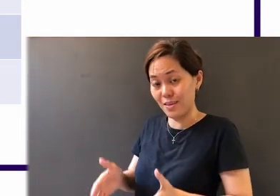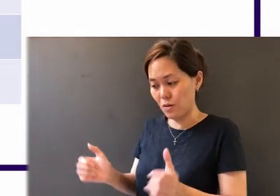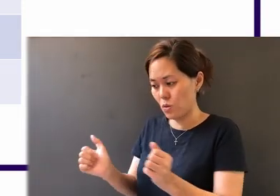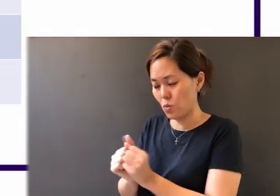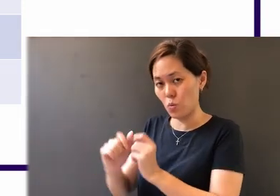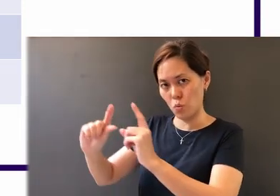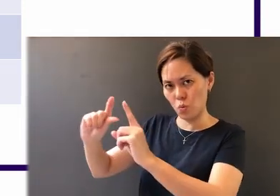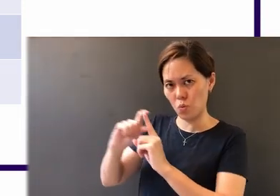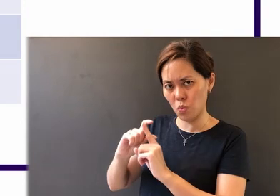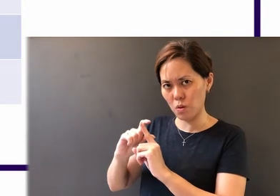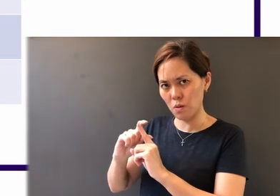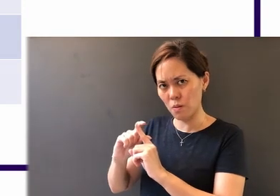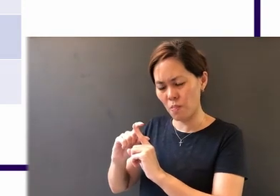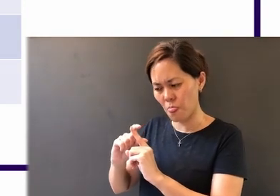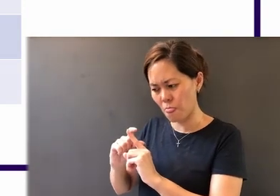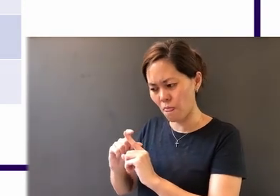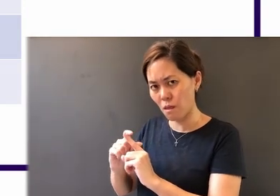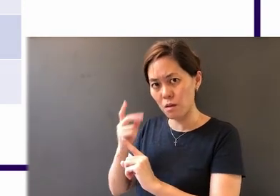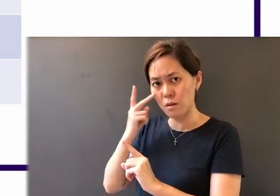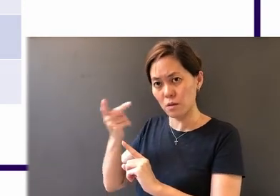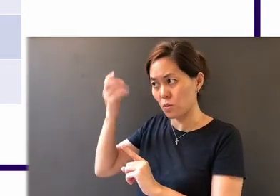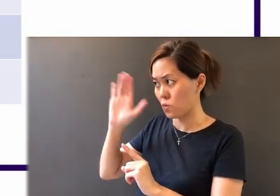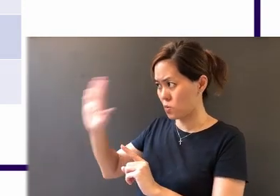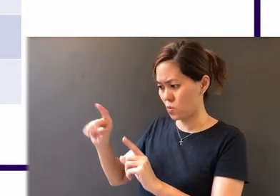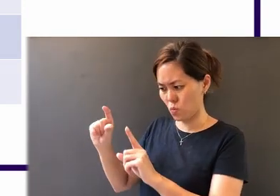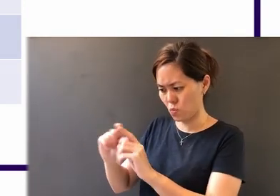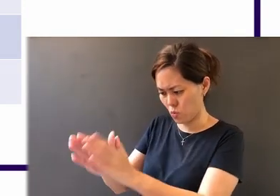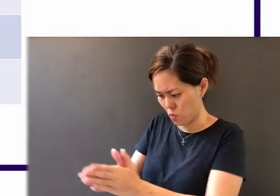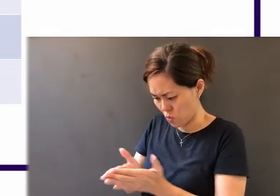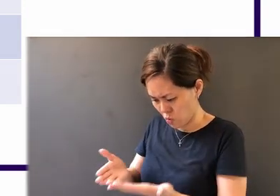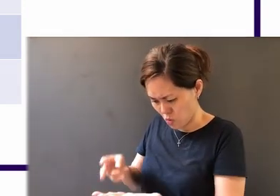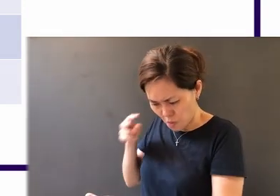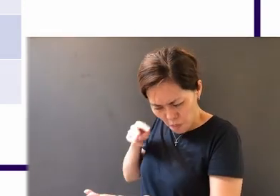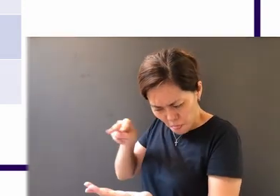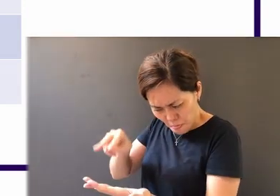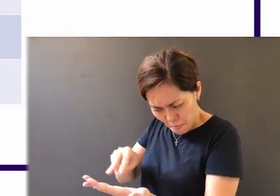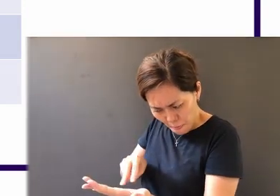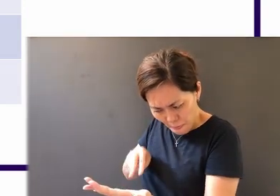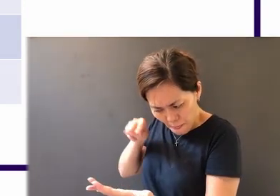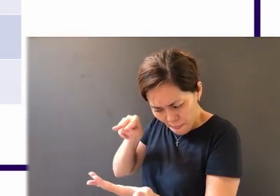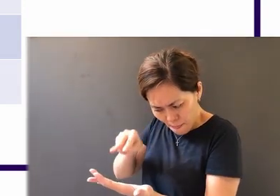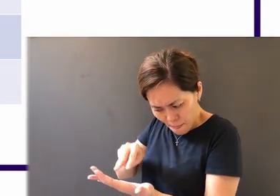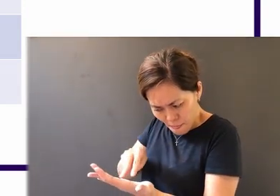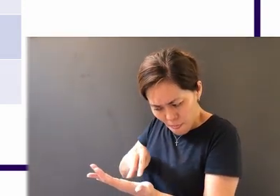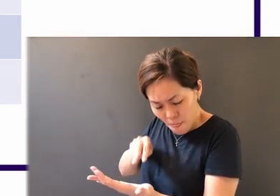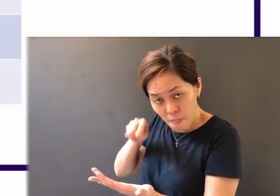looks intently into the Word of God. He looks intently in the Word of God -